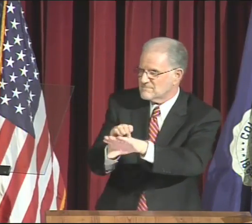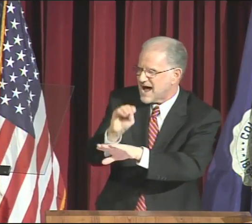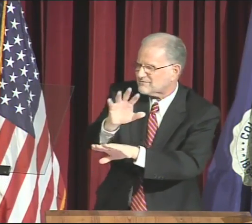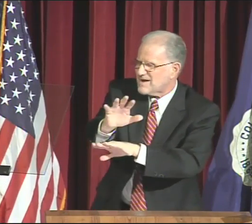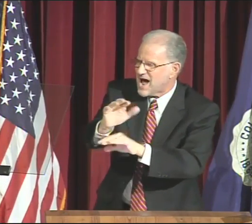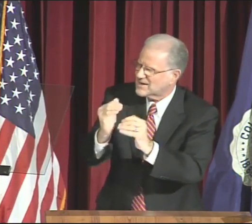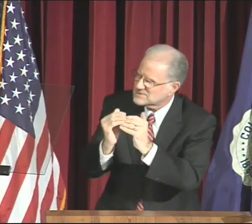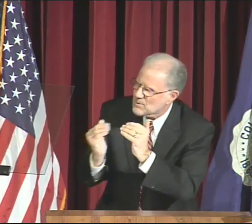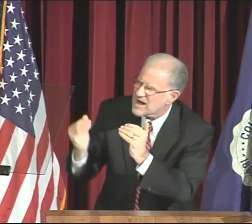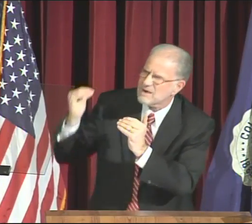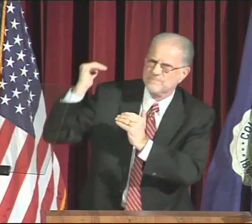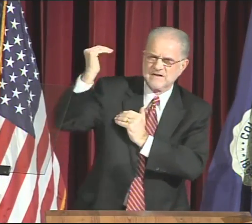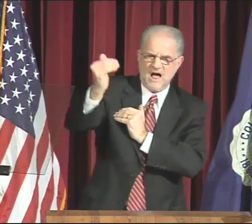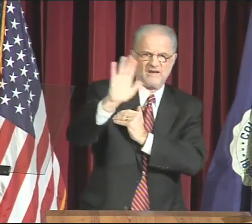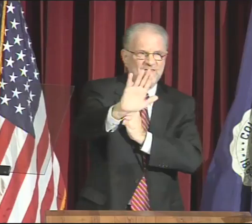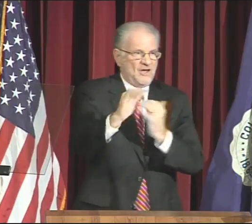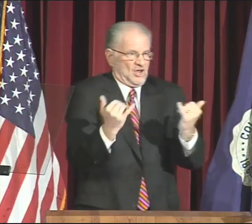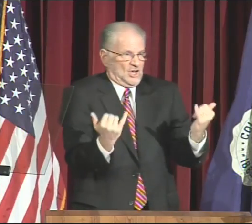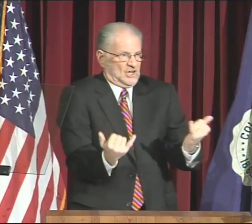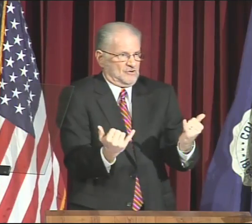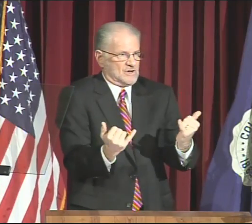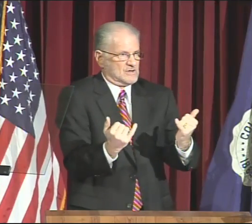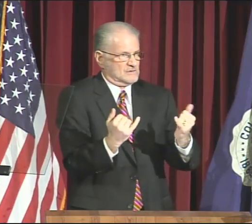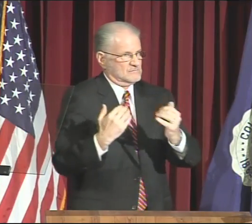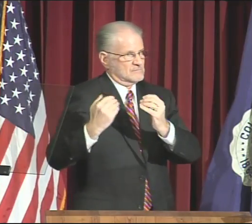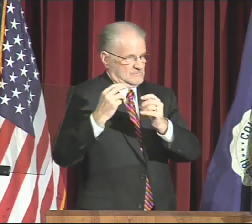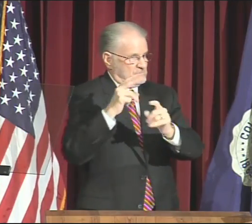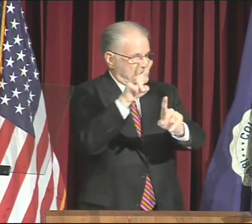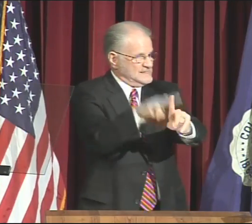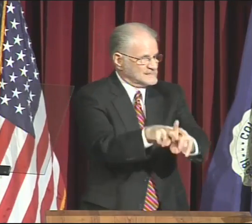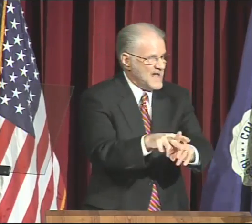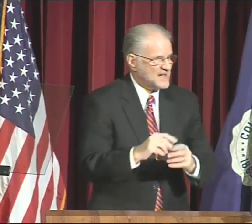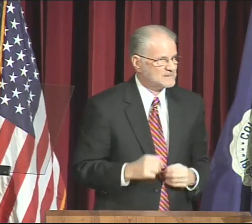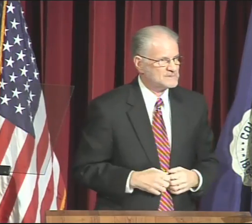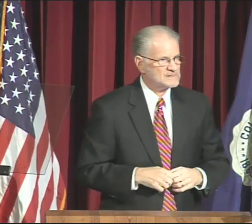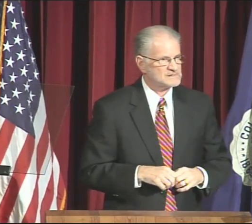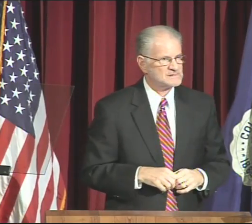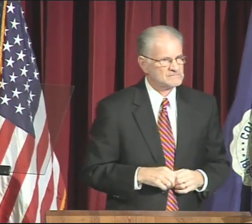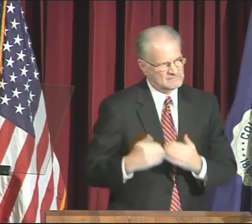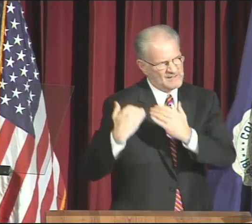I chose individuals I could depend on for advice